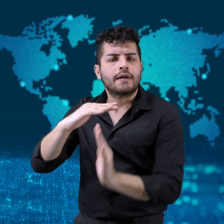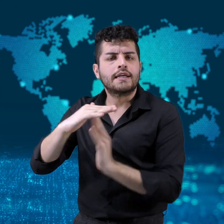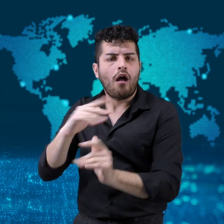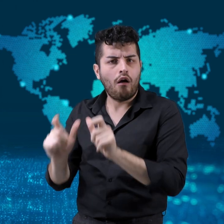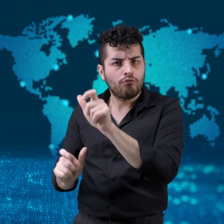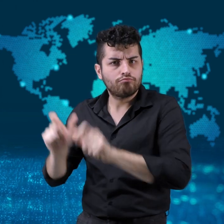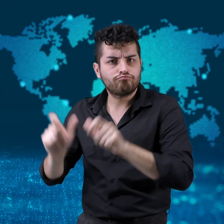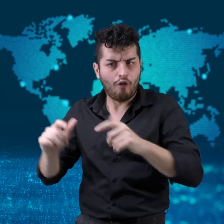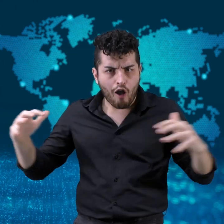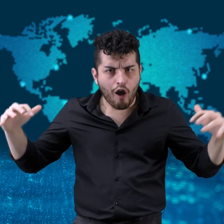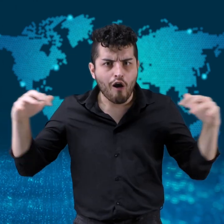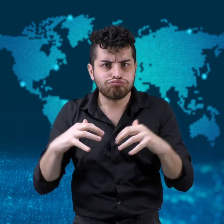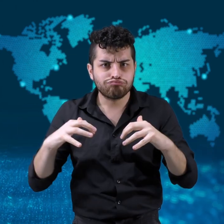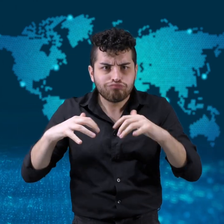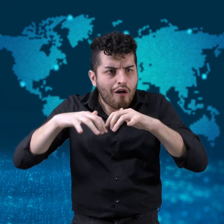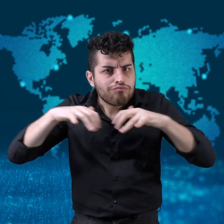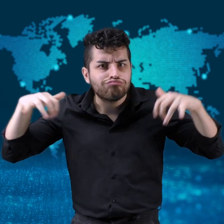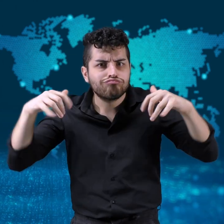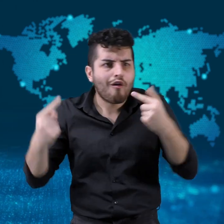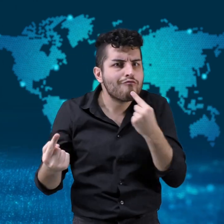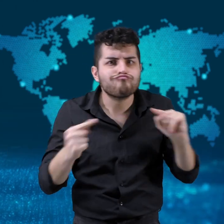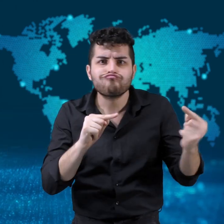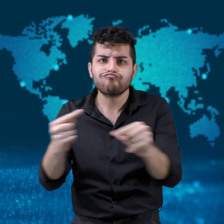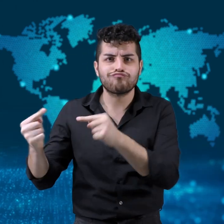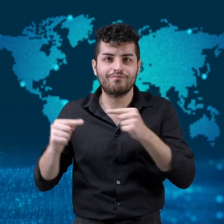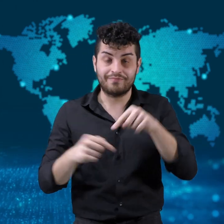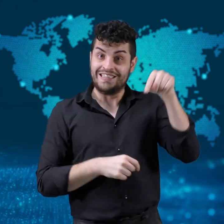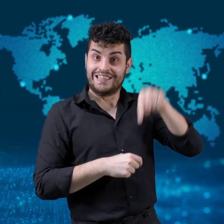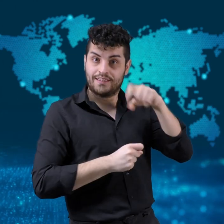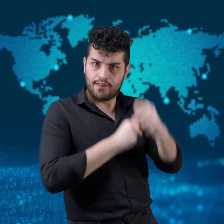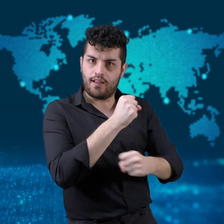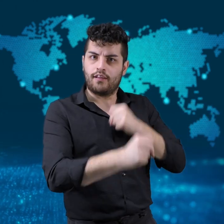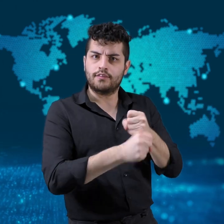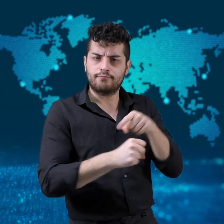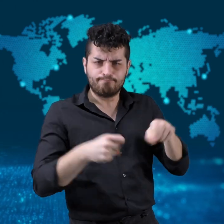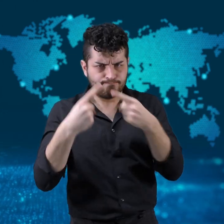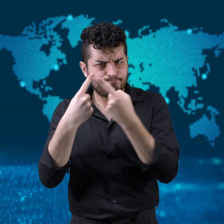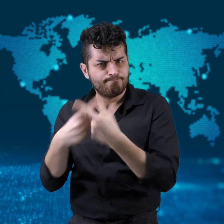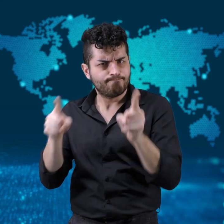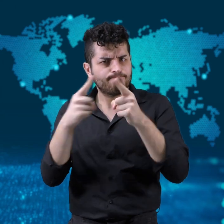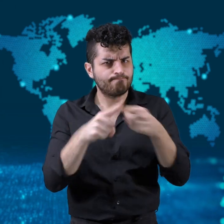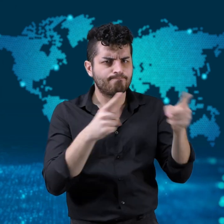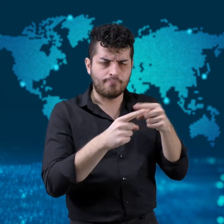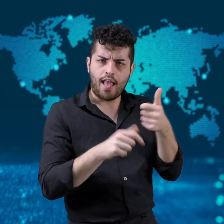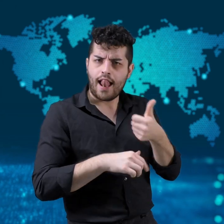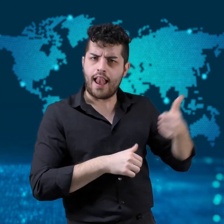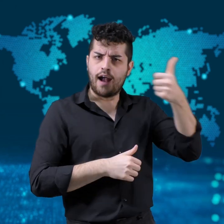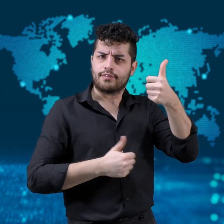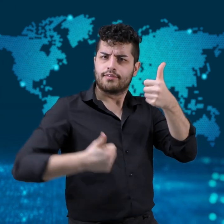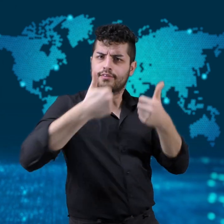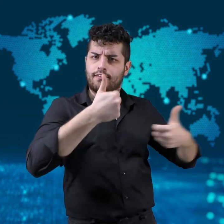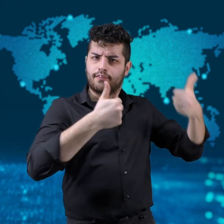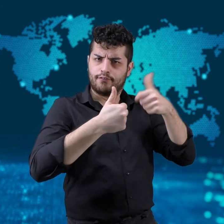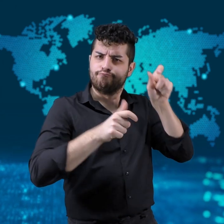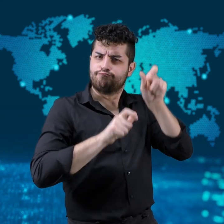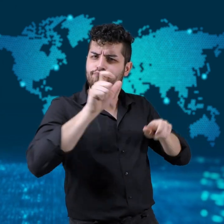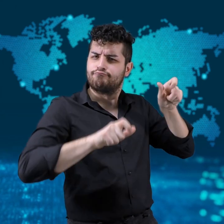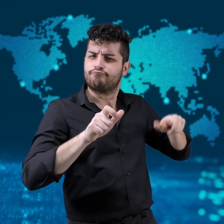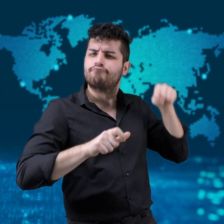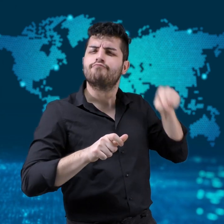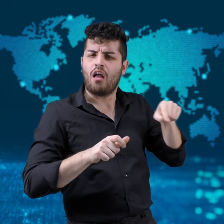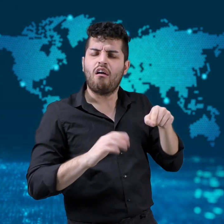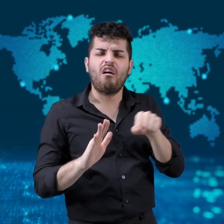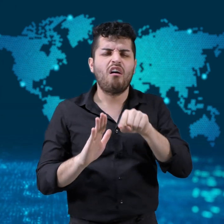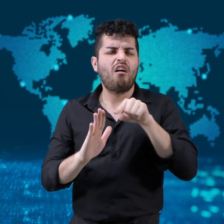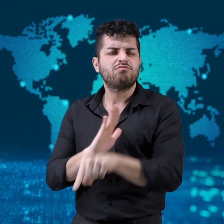This year, several leaders were charged with serious crimes.